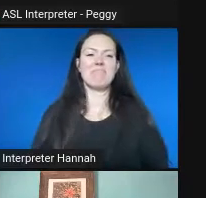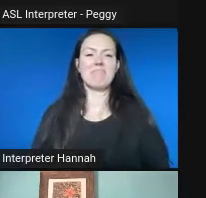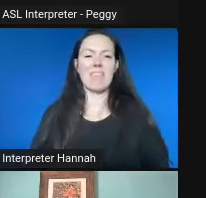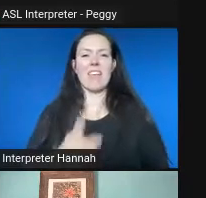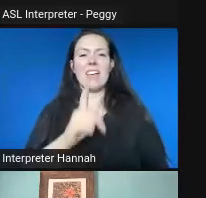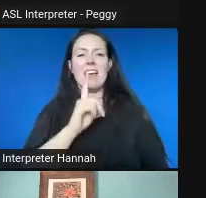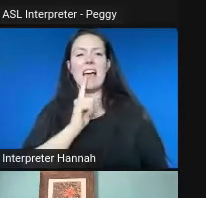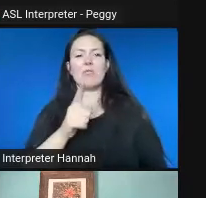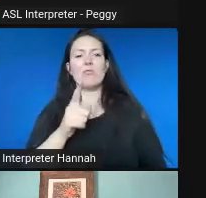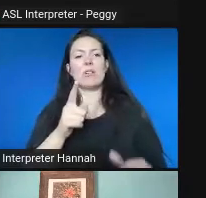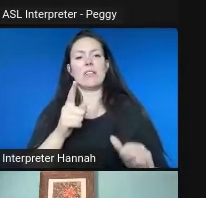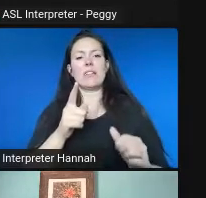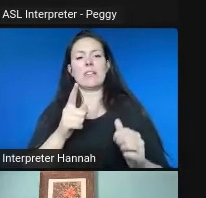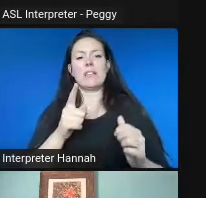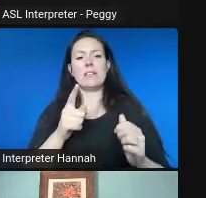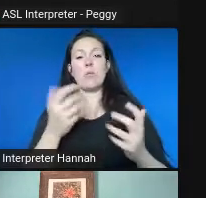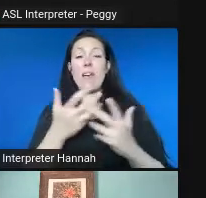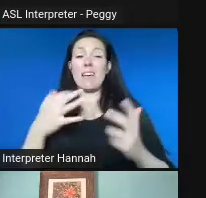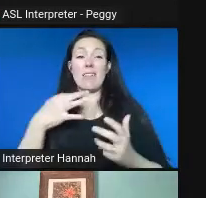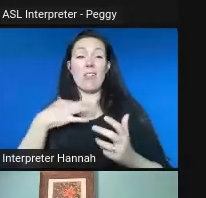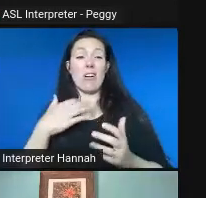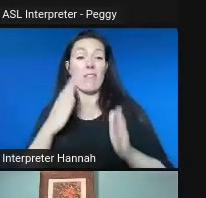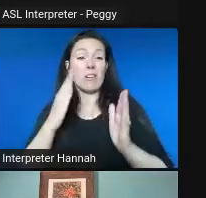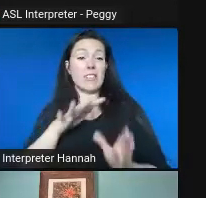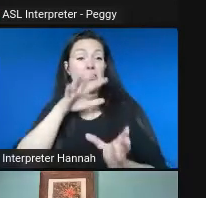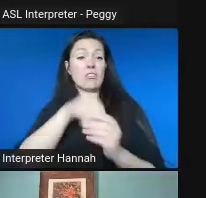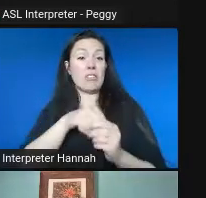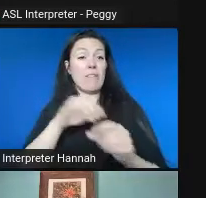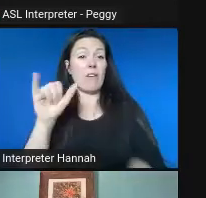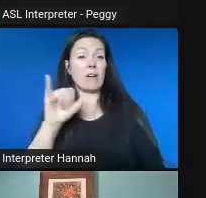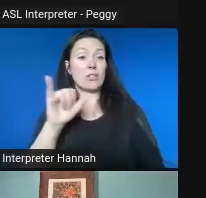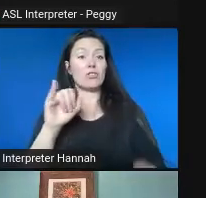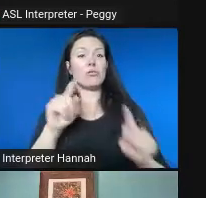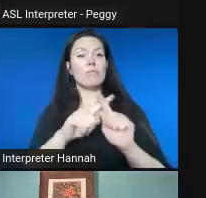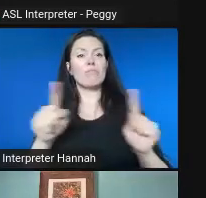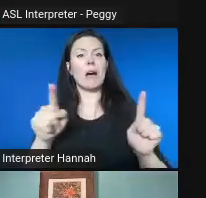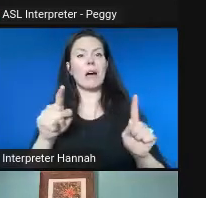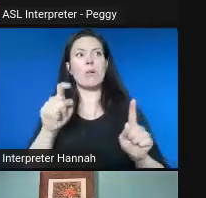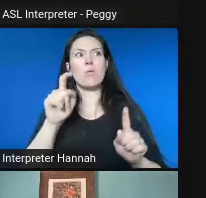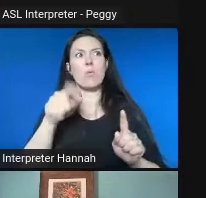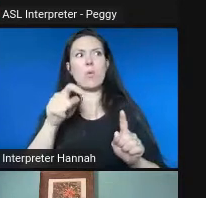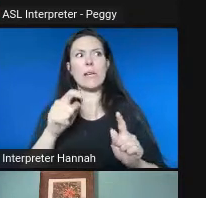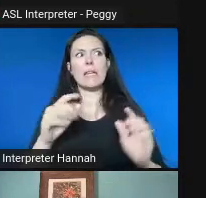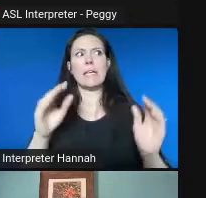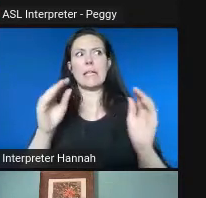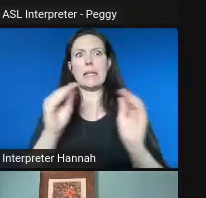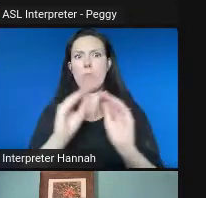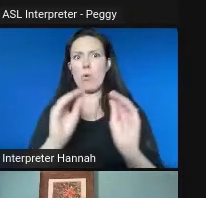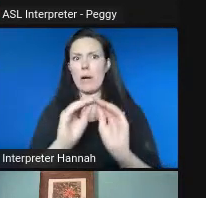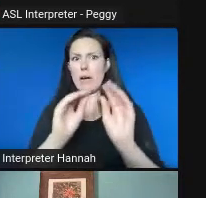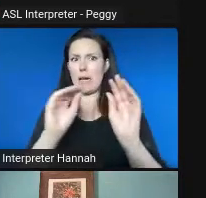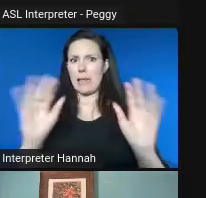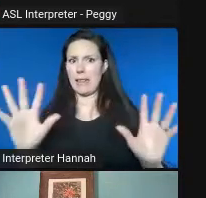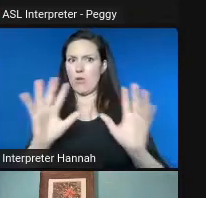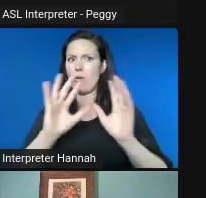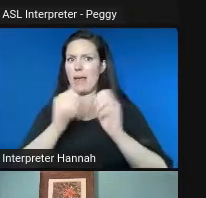volunteers at the end and needed a little bit more clarity around how those volunteers were being managed,